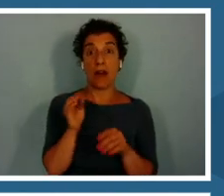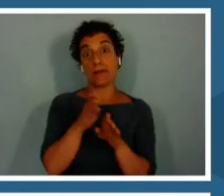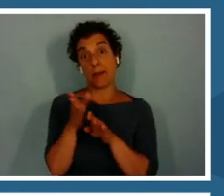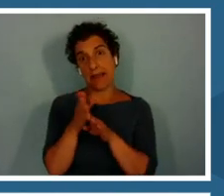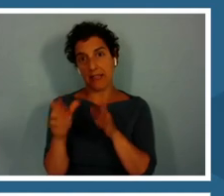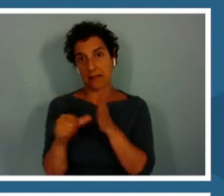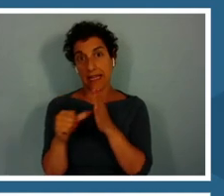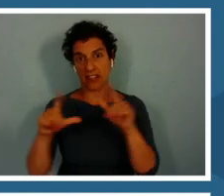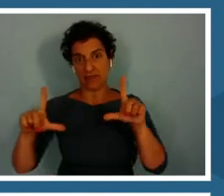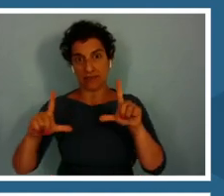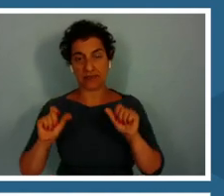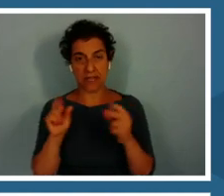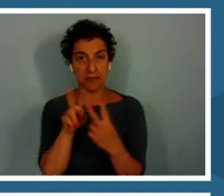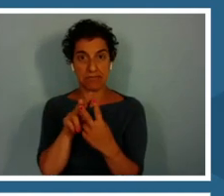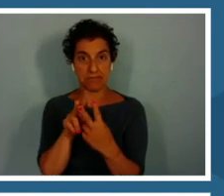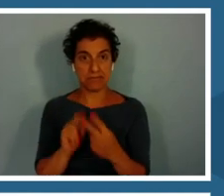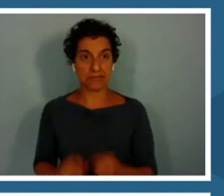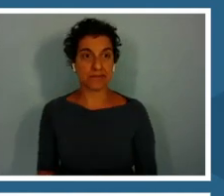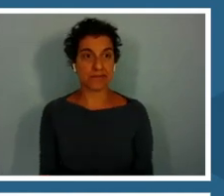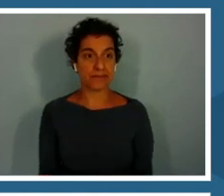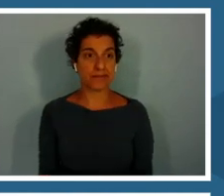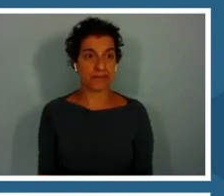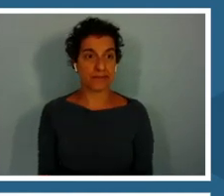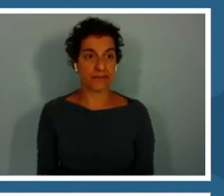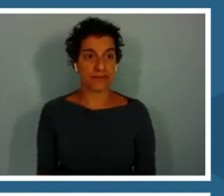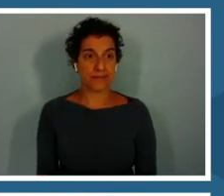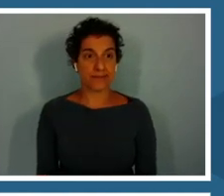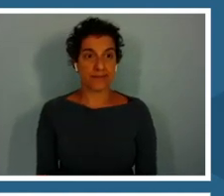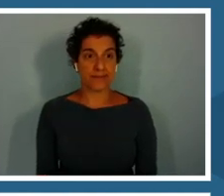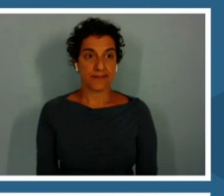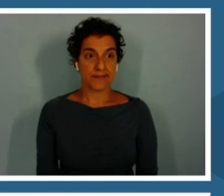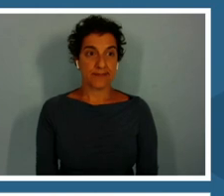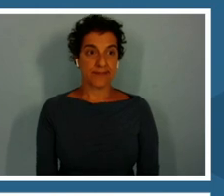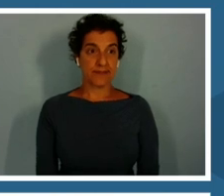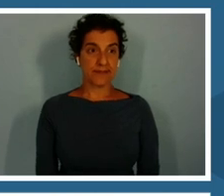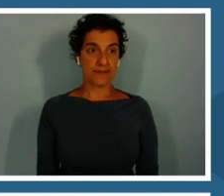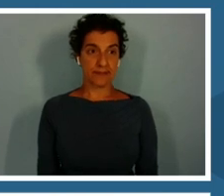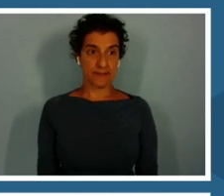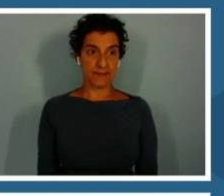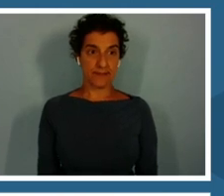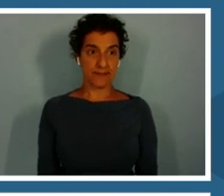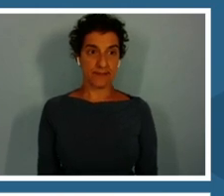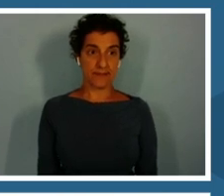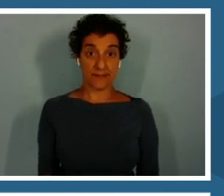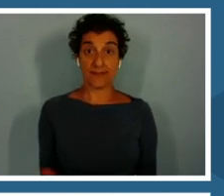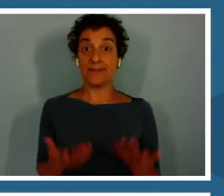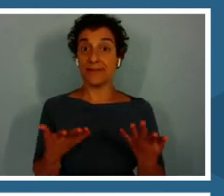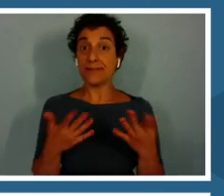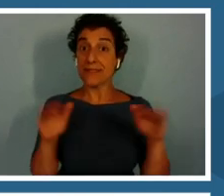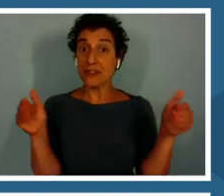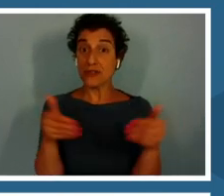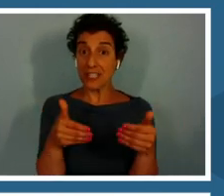We will go into that now. Here is the introduction screen.